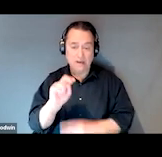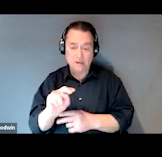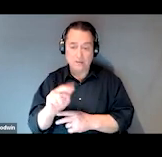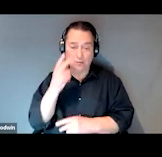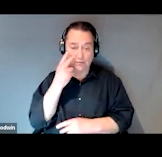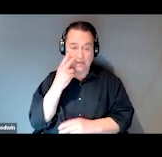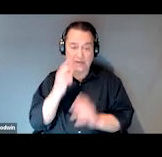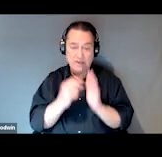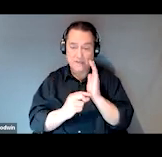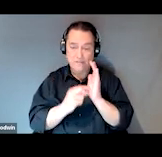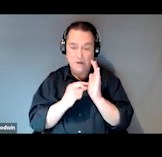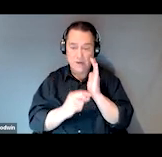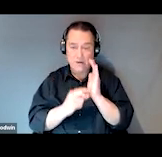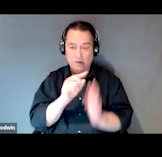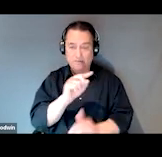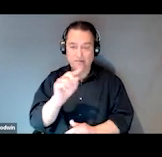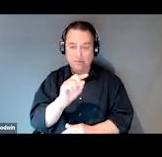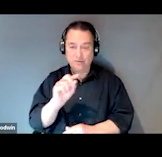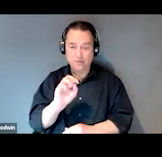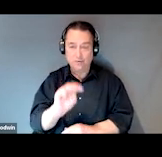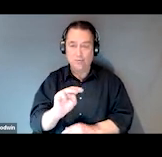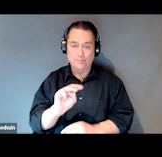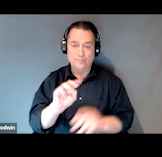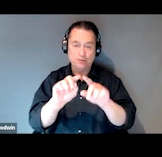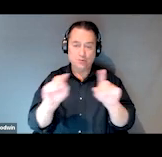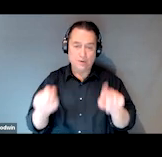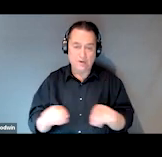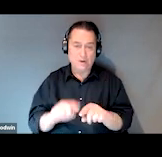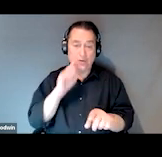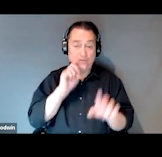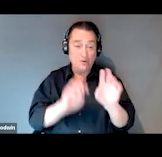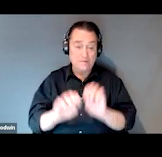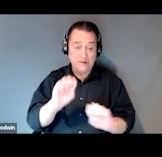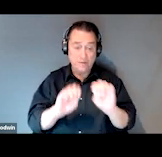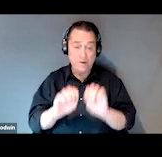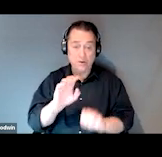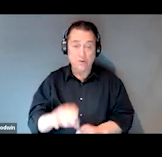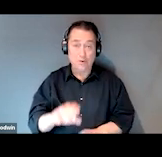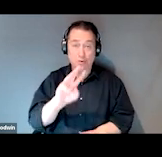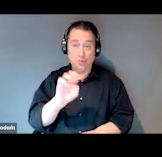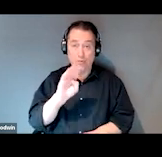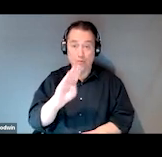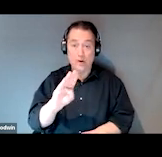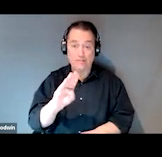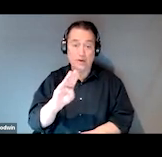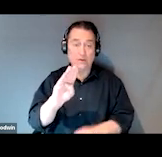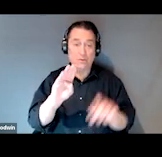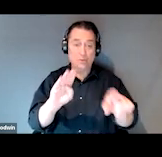of your Zoom screen. For the evaluation, your browser will redirect you to a survey following the webinar.